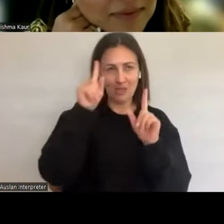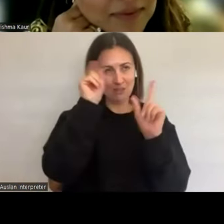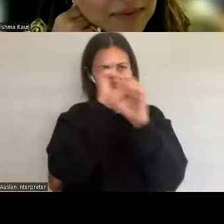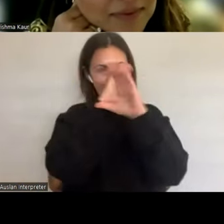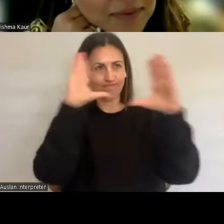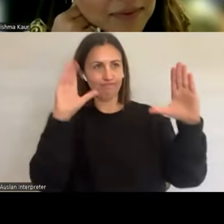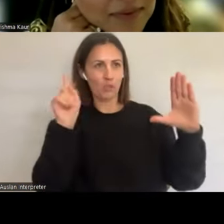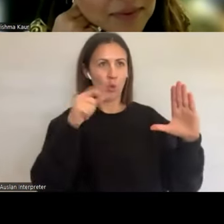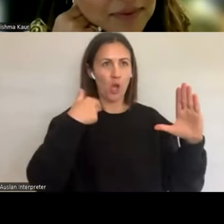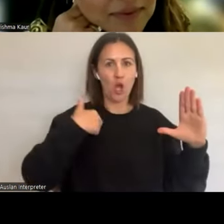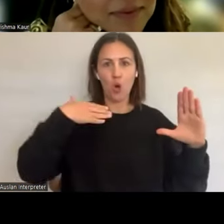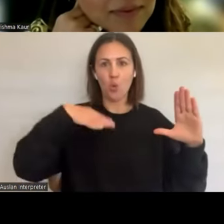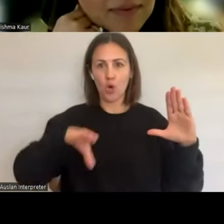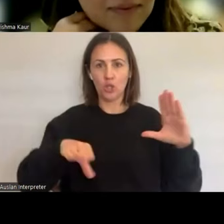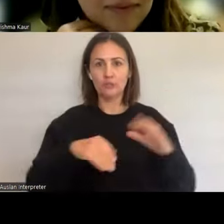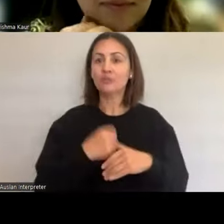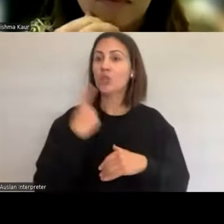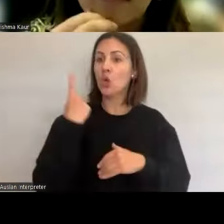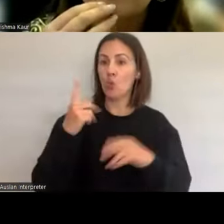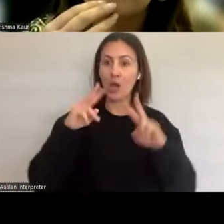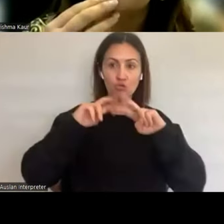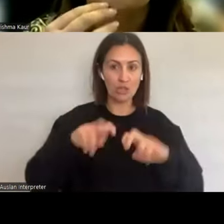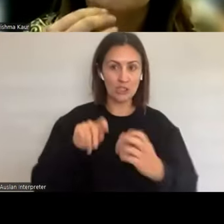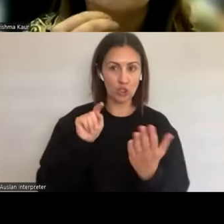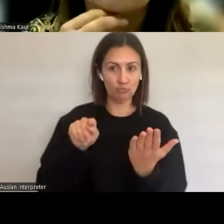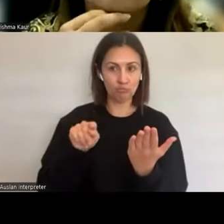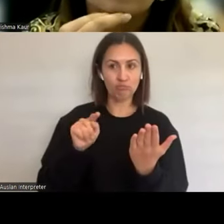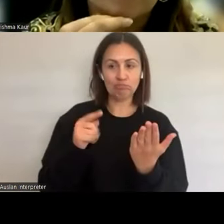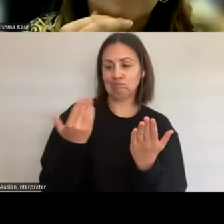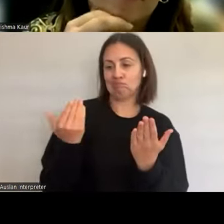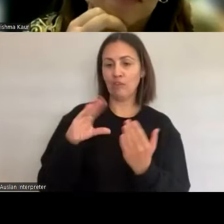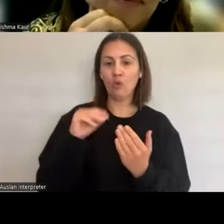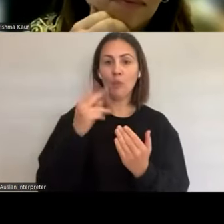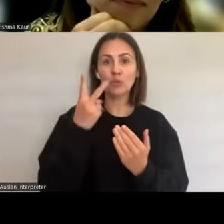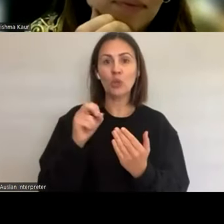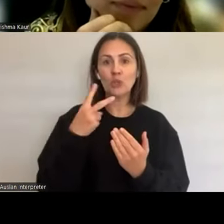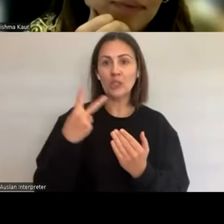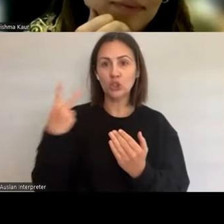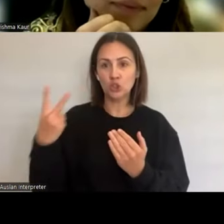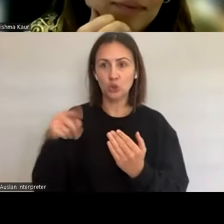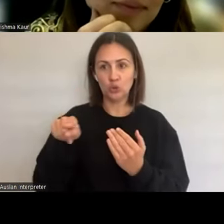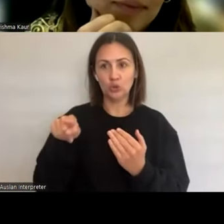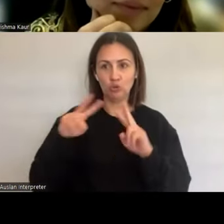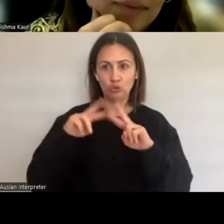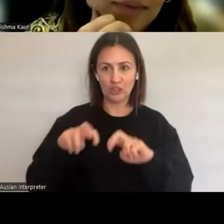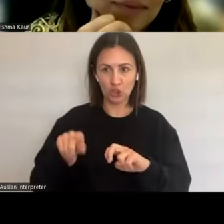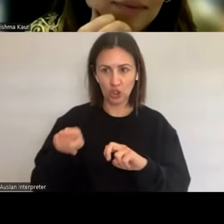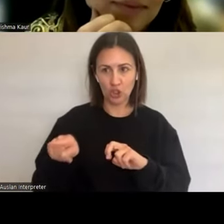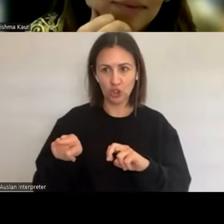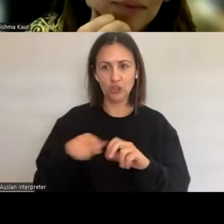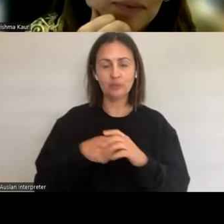There is a great study I found that recent 2022 cause you know We've had this risk discourse,